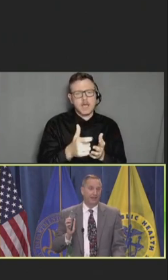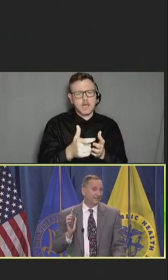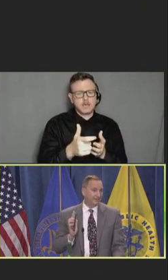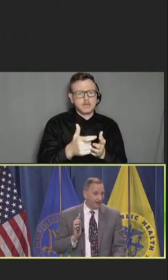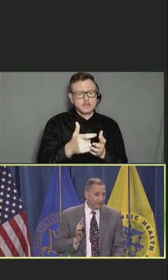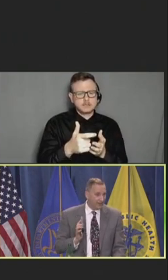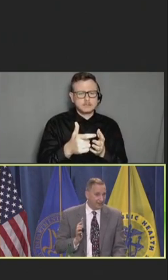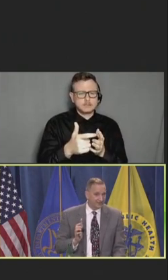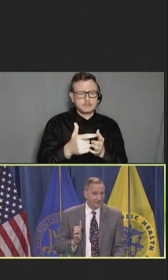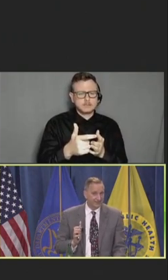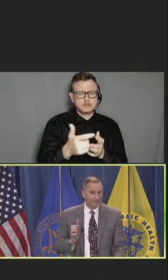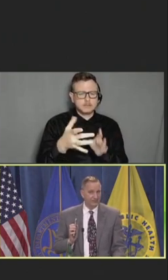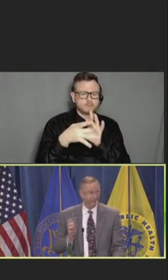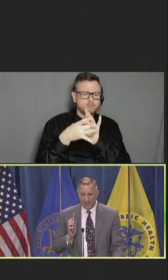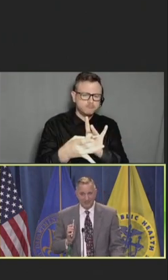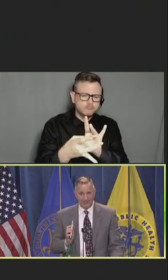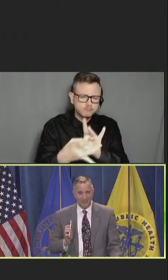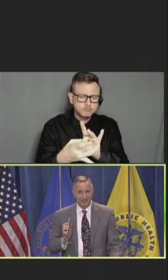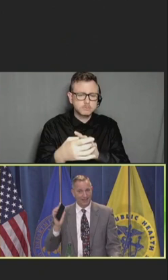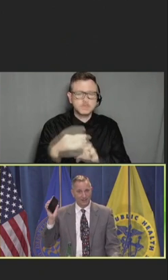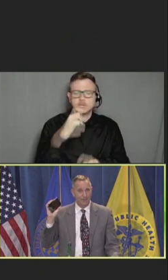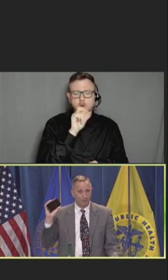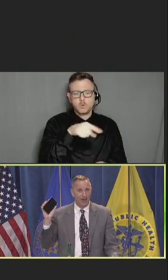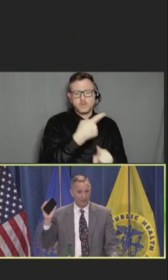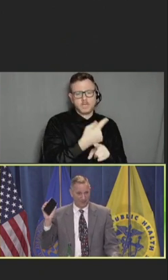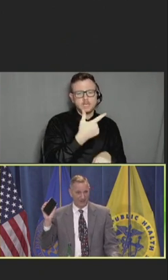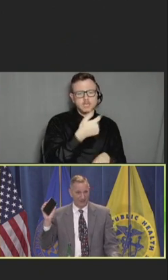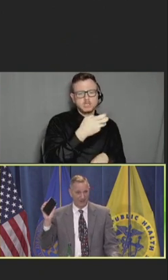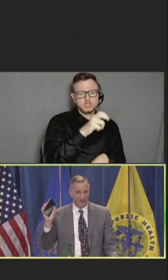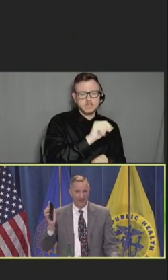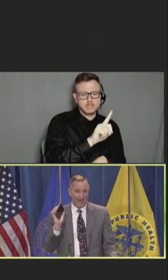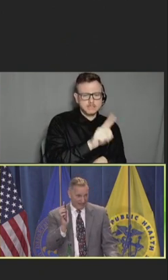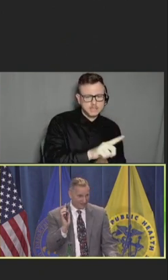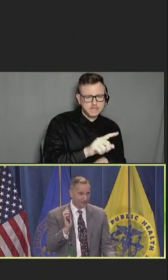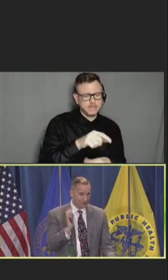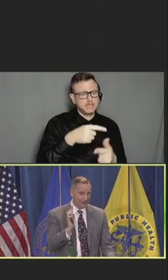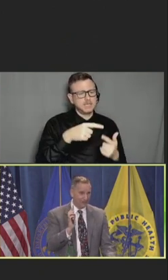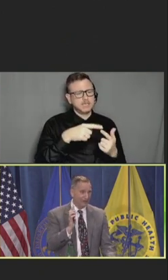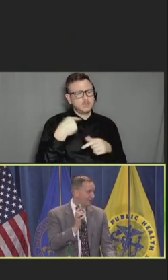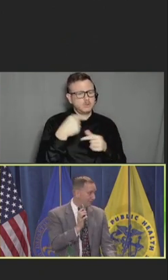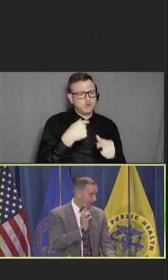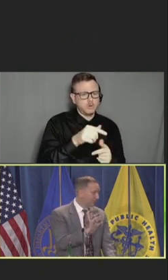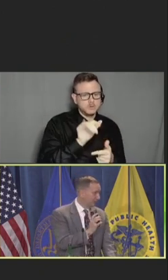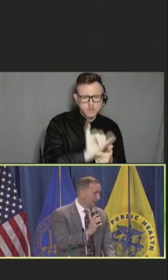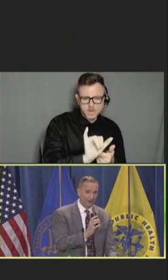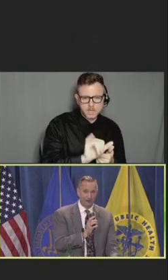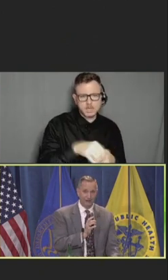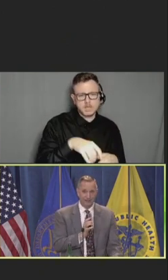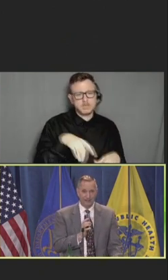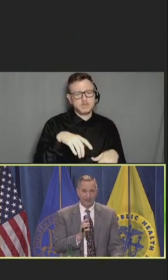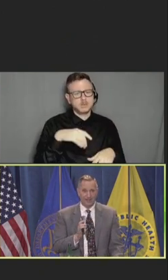It's not just Gen Z and Gen Y that are here. Xers are here, boomers are here.